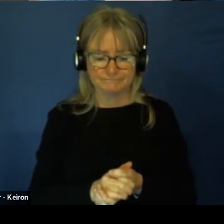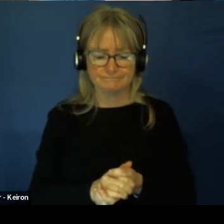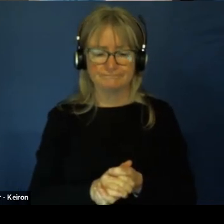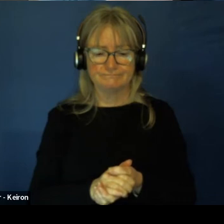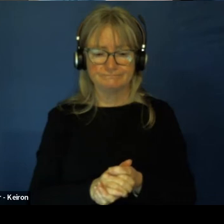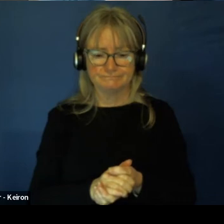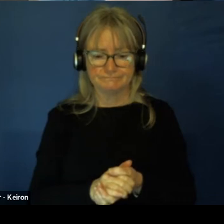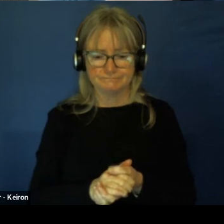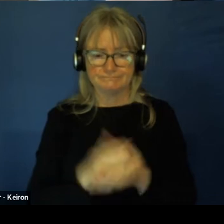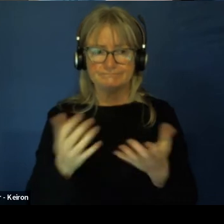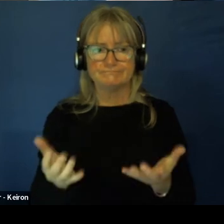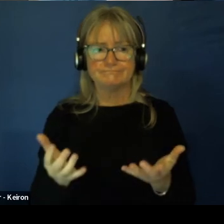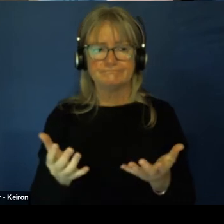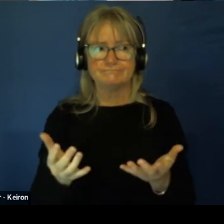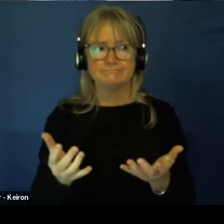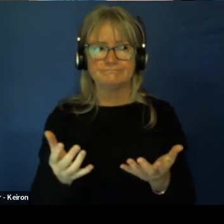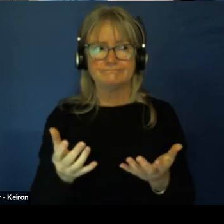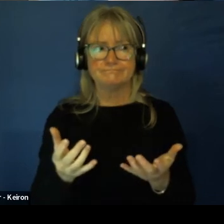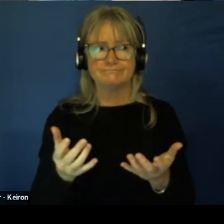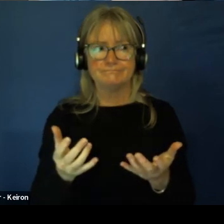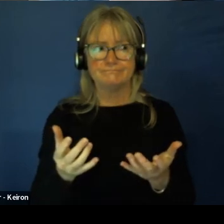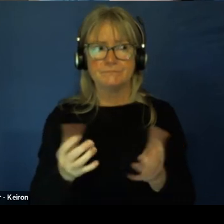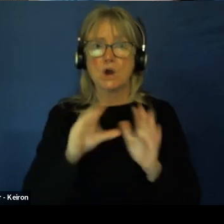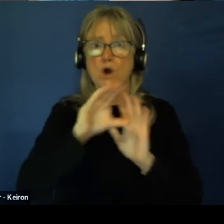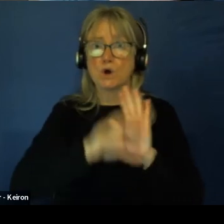On the adjustment. I had an adjustment curriculum.